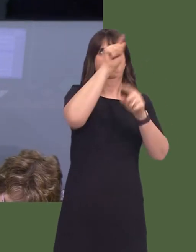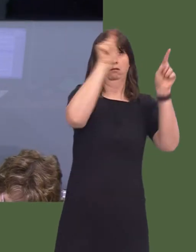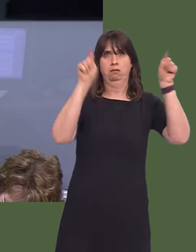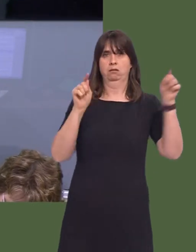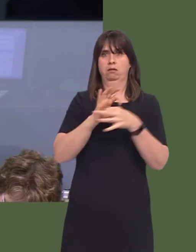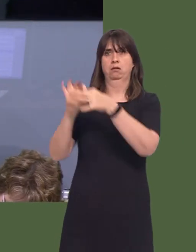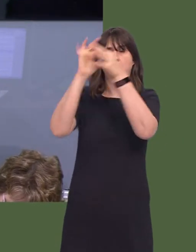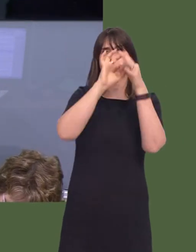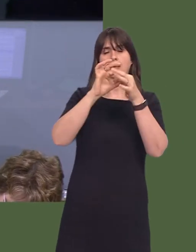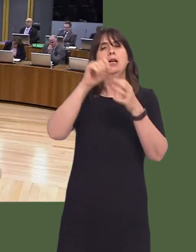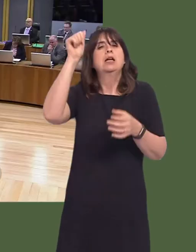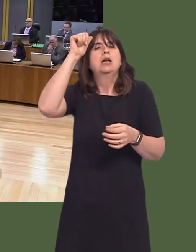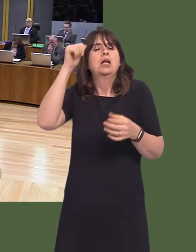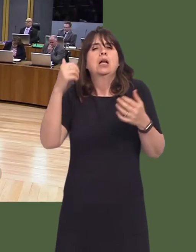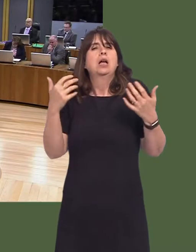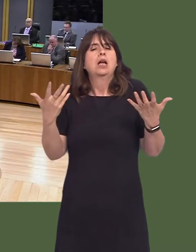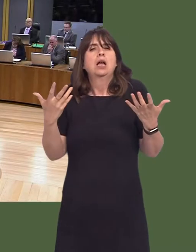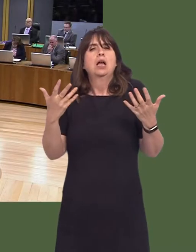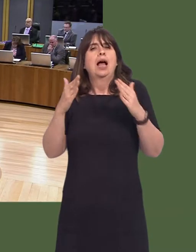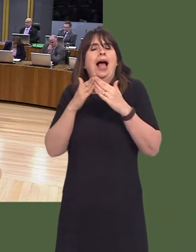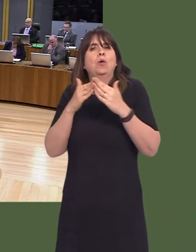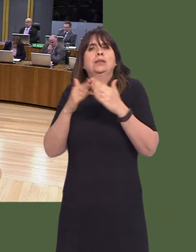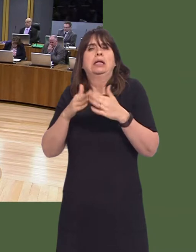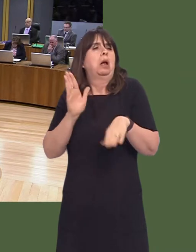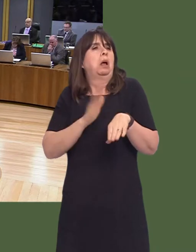boundaries are just not recognised by the housing market. If we look, for example, at